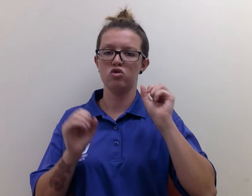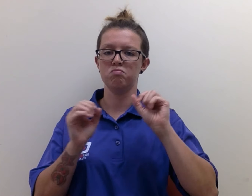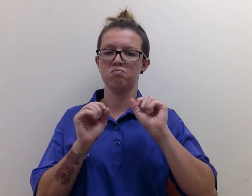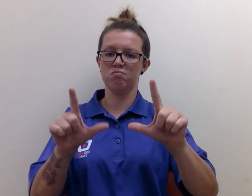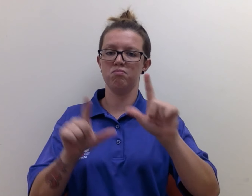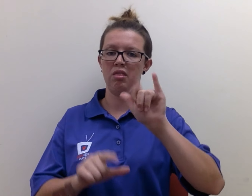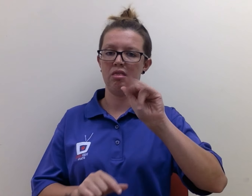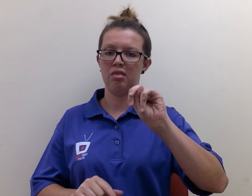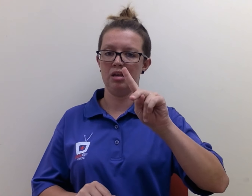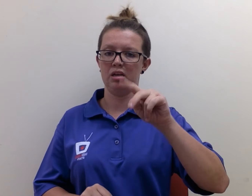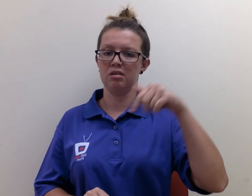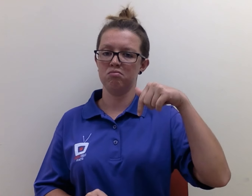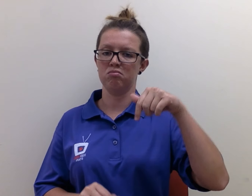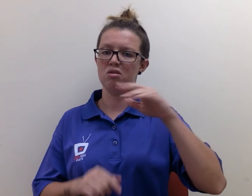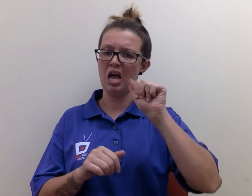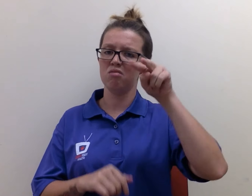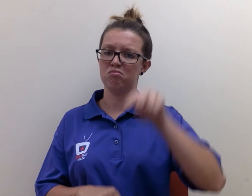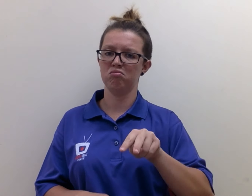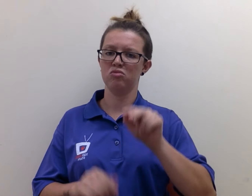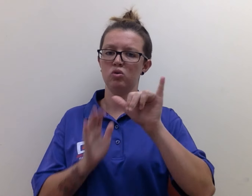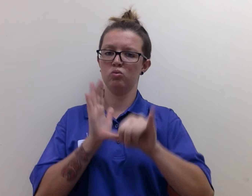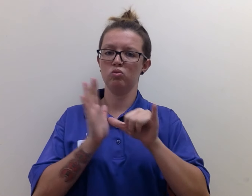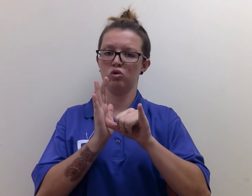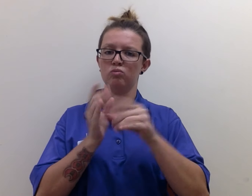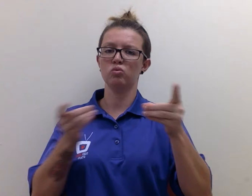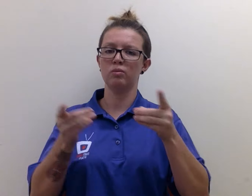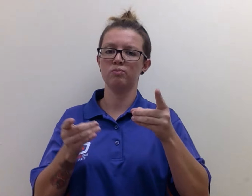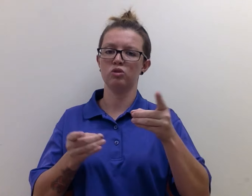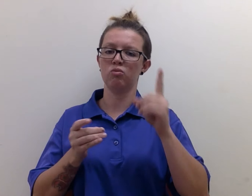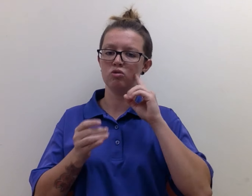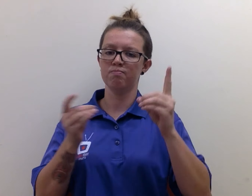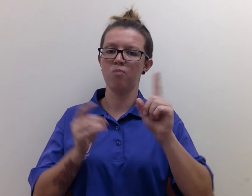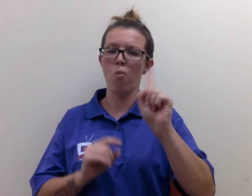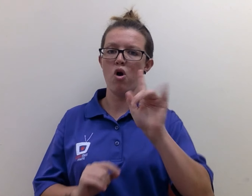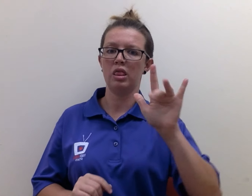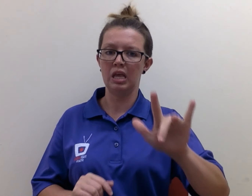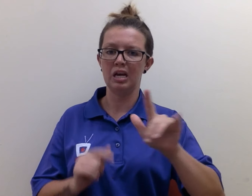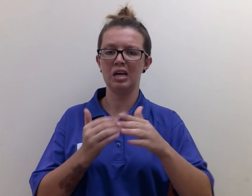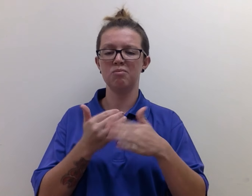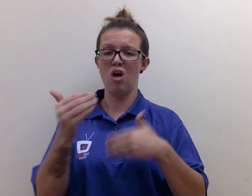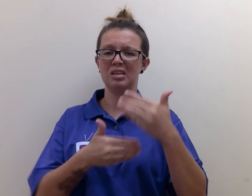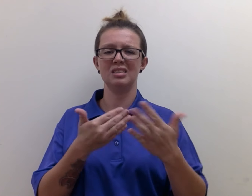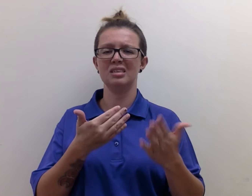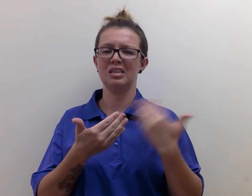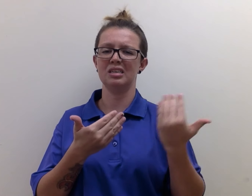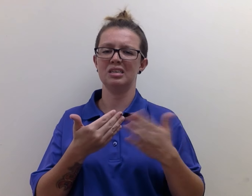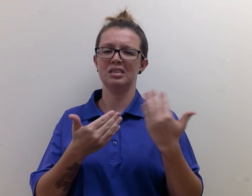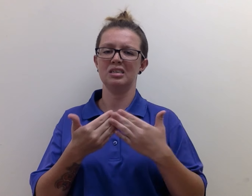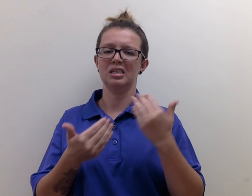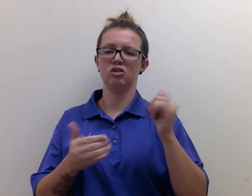Look down in the description section for the links to purchase your tickets. The online form is very easy to fill out.